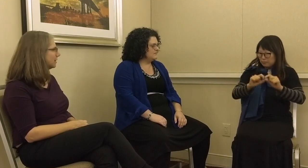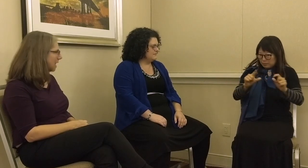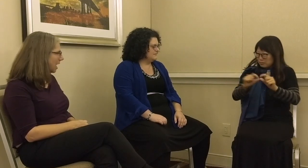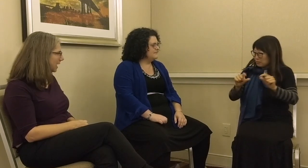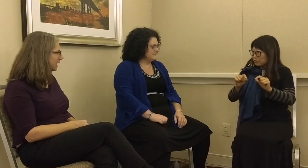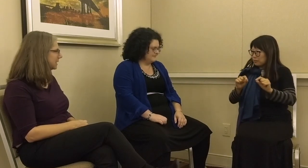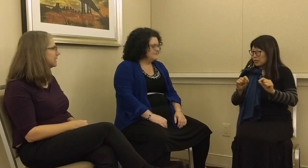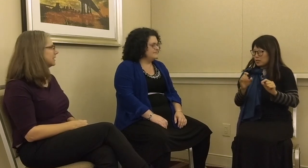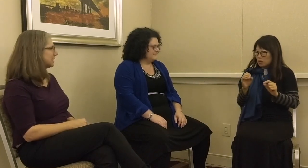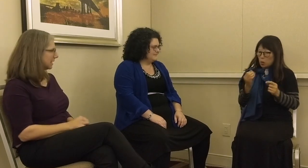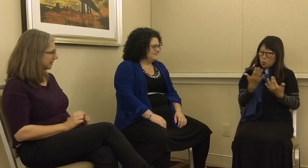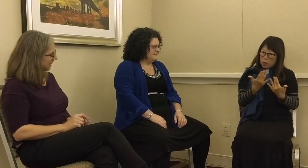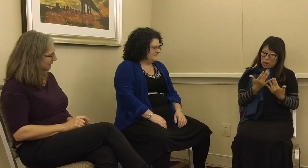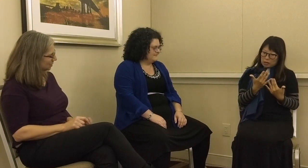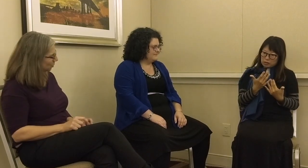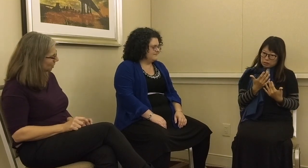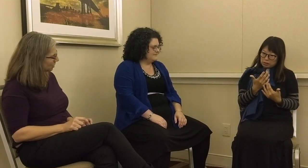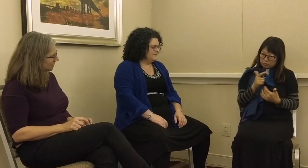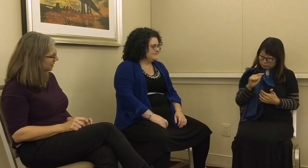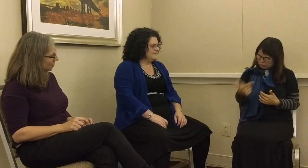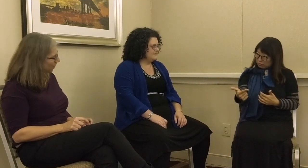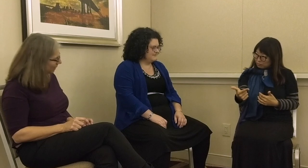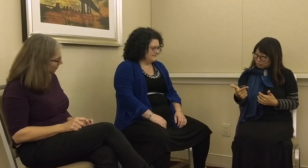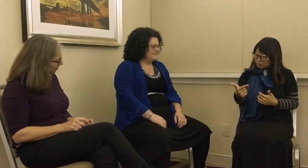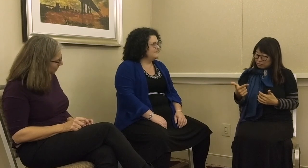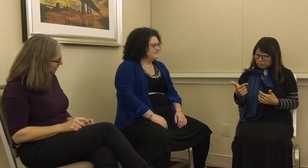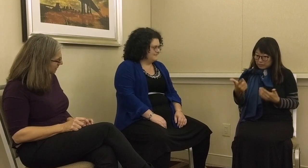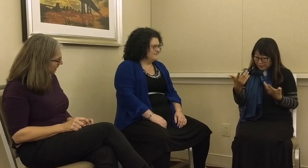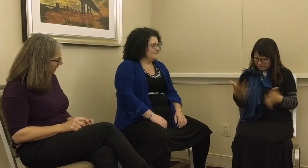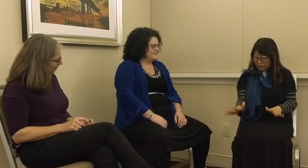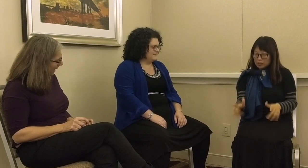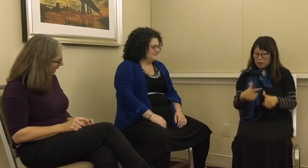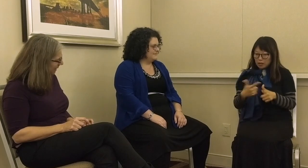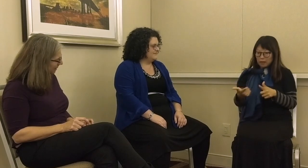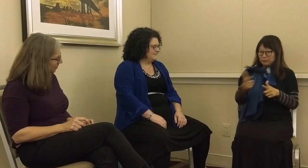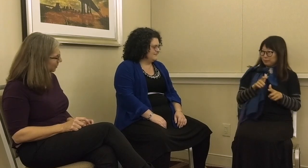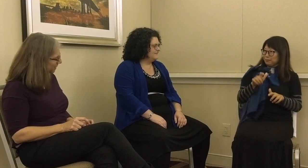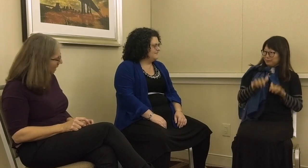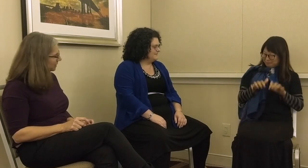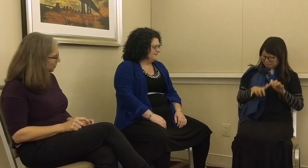one line that has the words and then you wait for the person to say, “Go ahead.” Then,